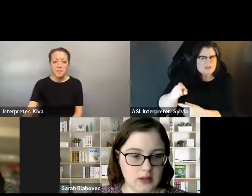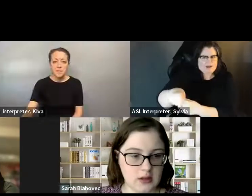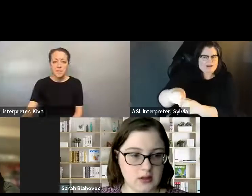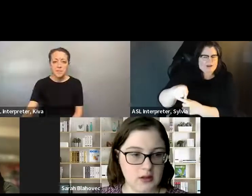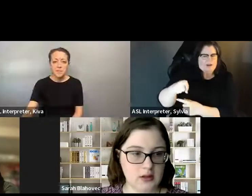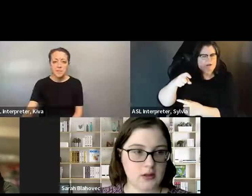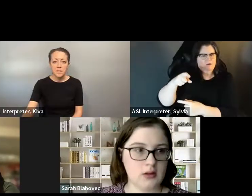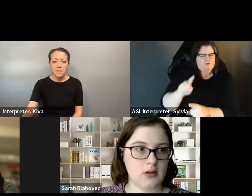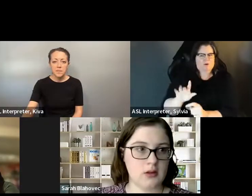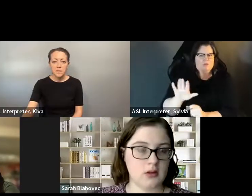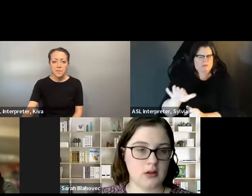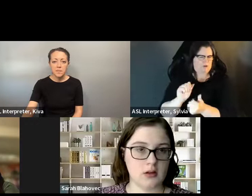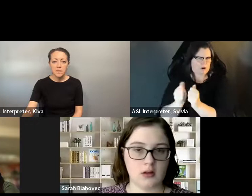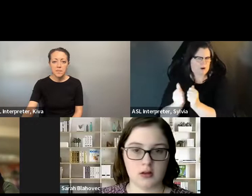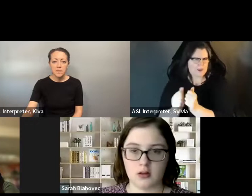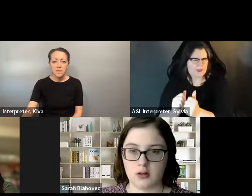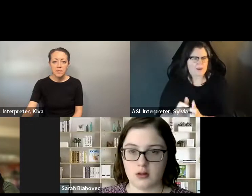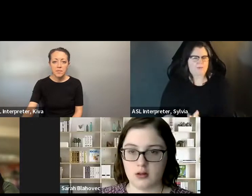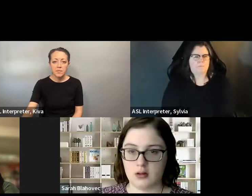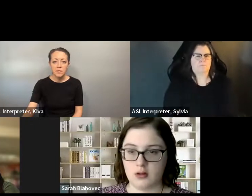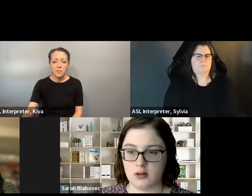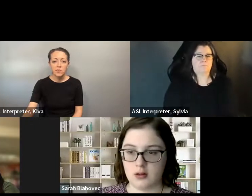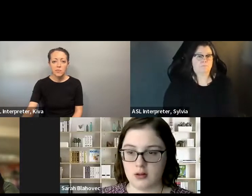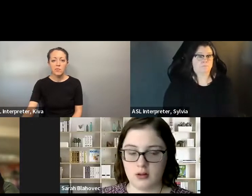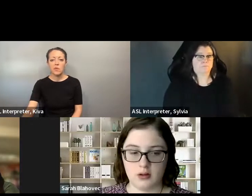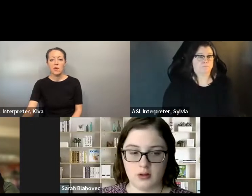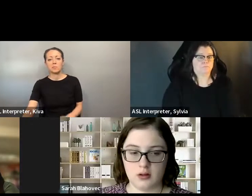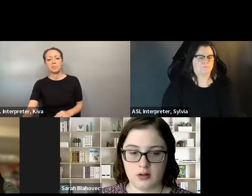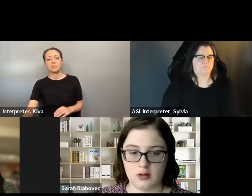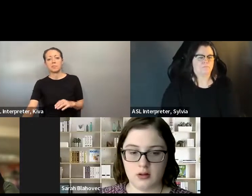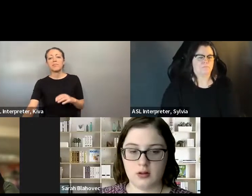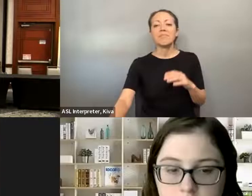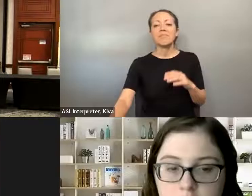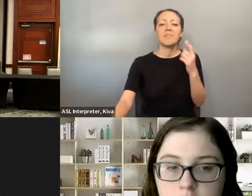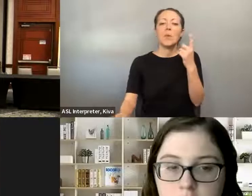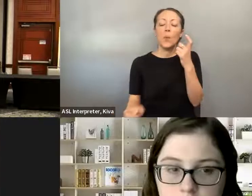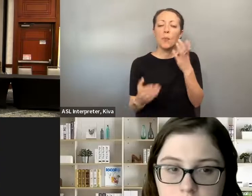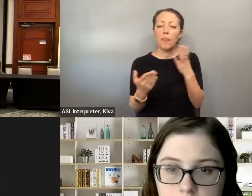to see what the accommodations they would need because that's an individual choice as to what accommodations they would